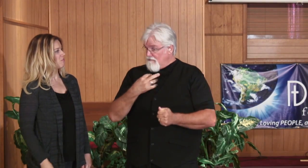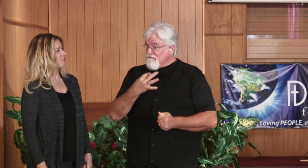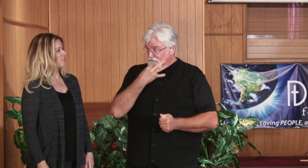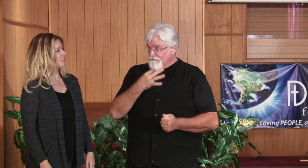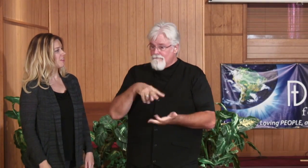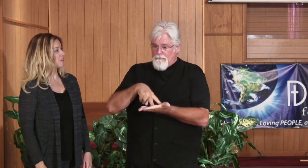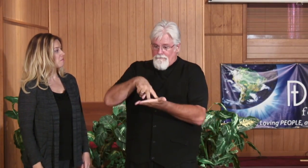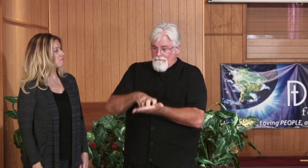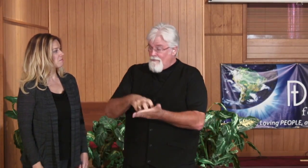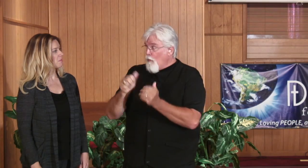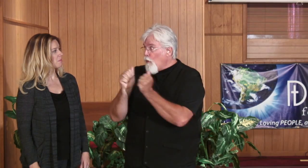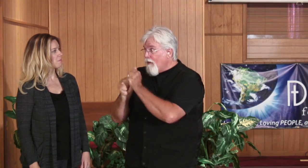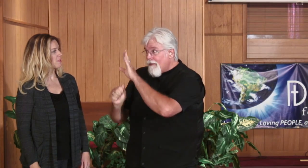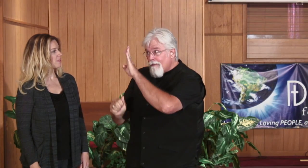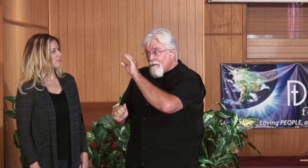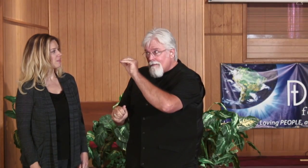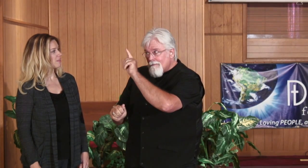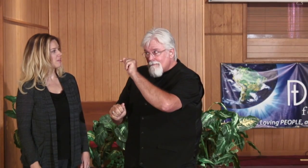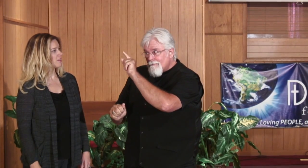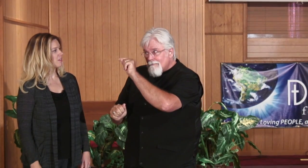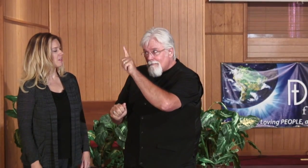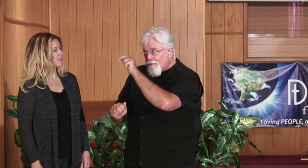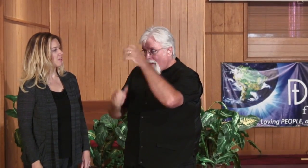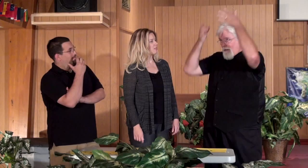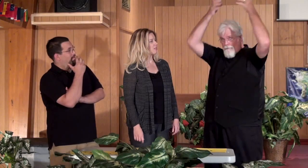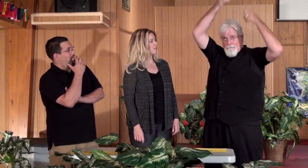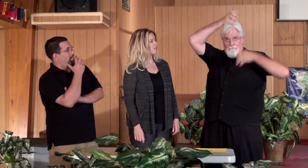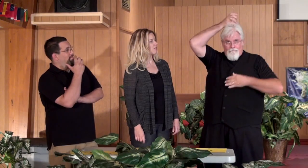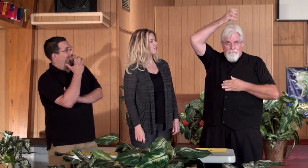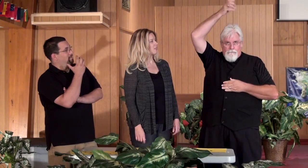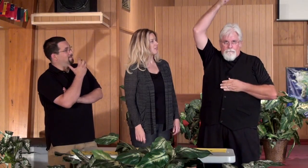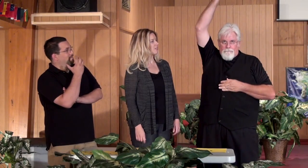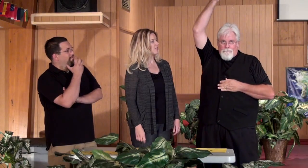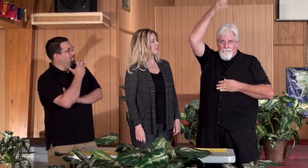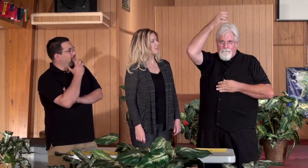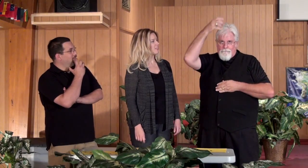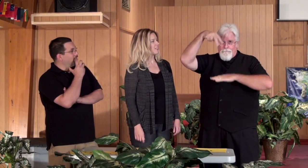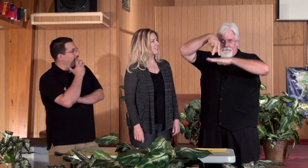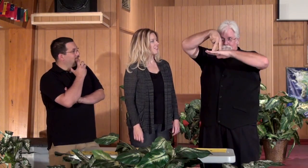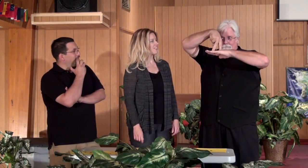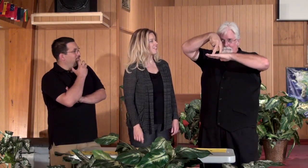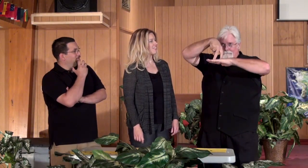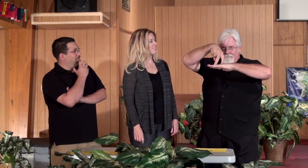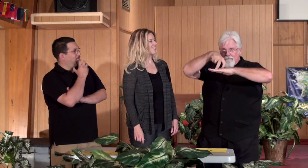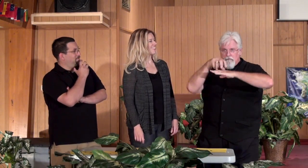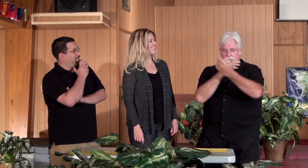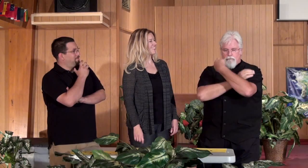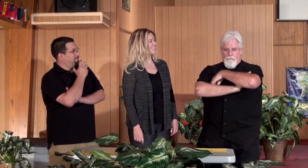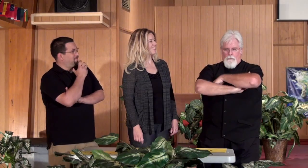Mark: Yeah I was really good I had bottles, a bottle on my head, and I could dance like